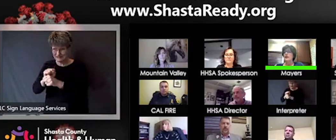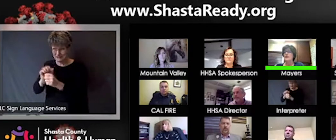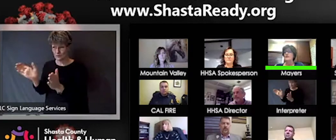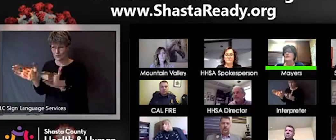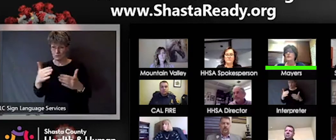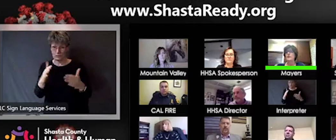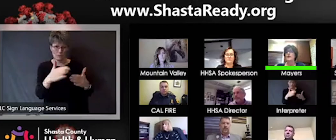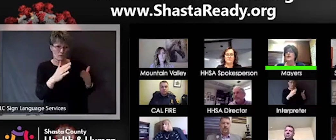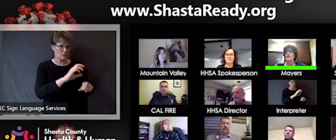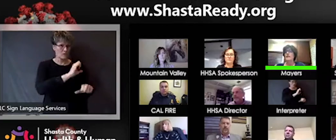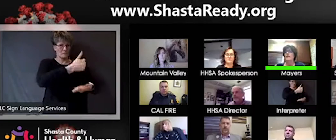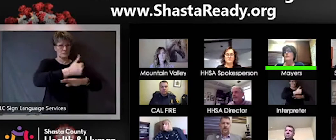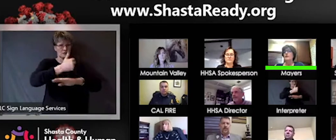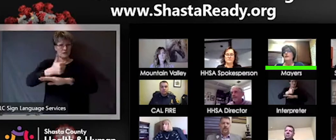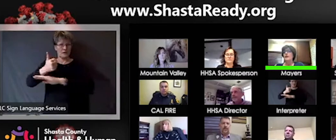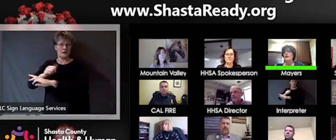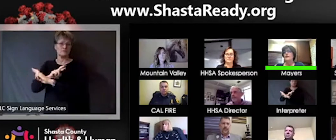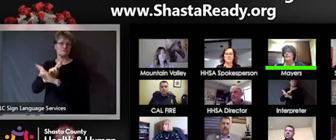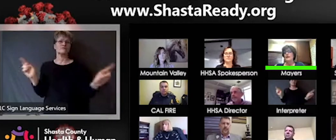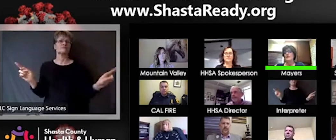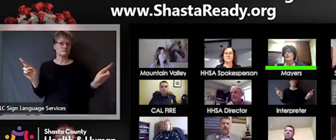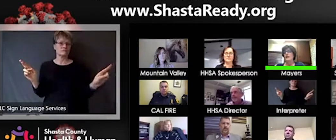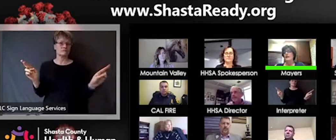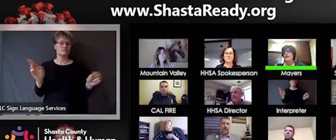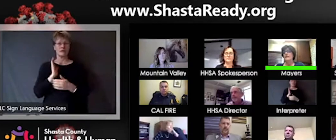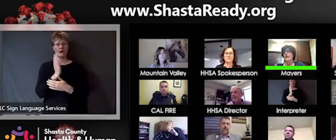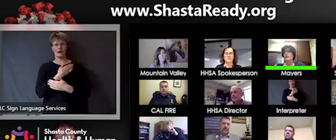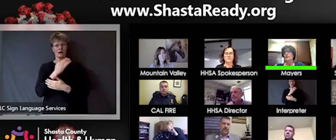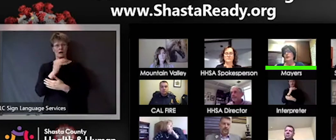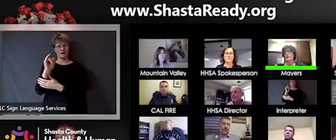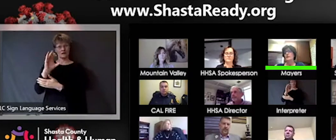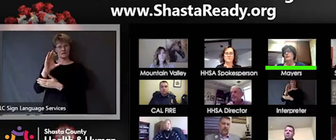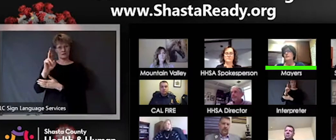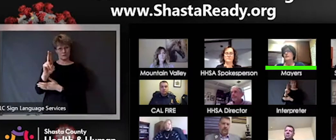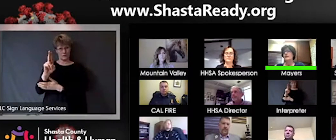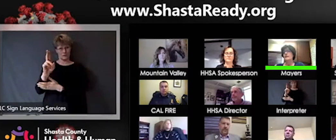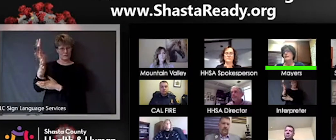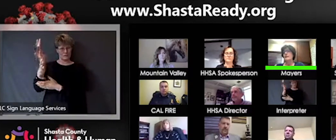be our ICU. That will be a place where we can have negative pressure rooms and we